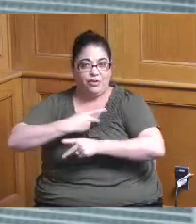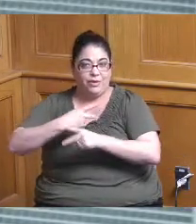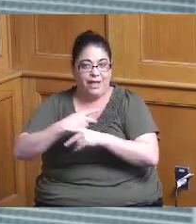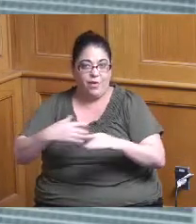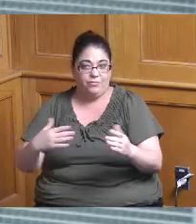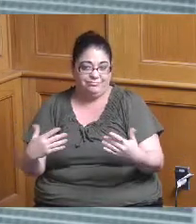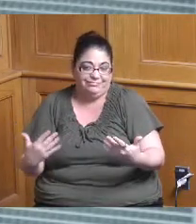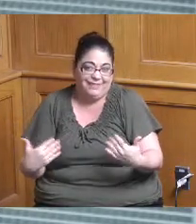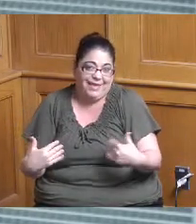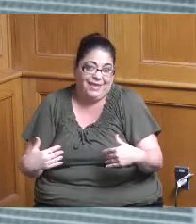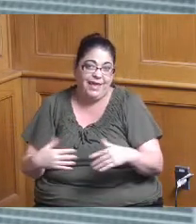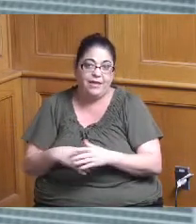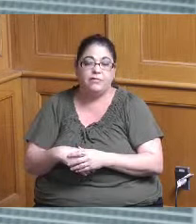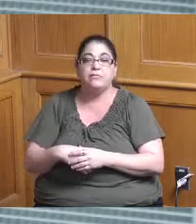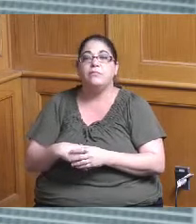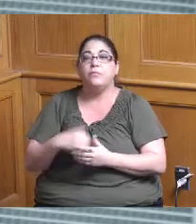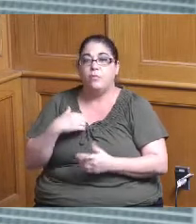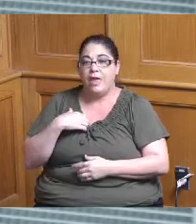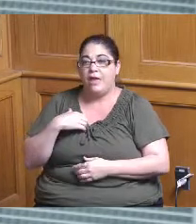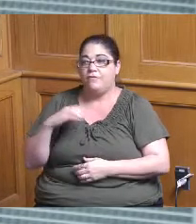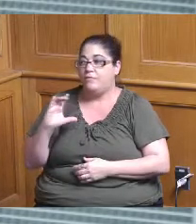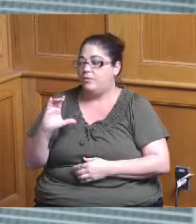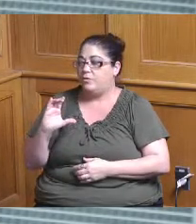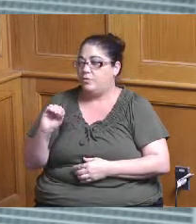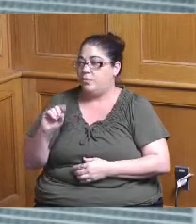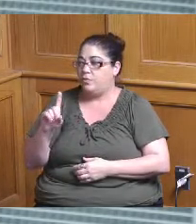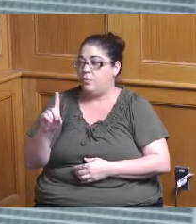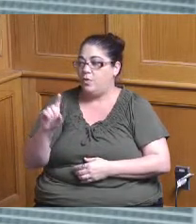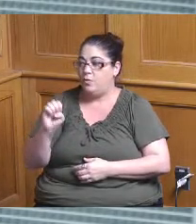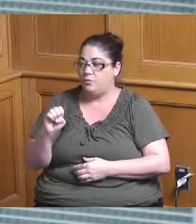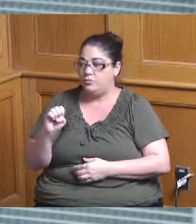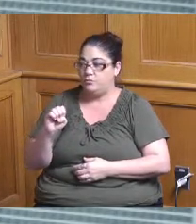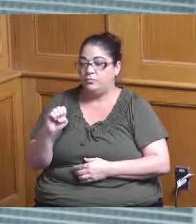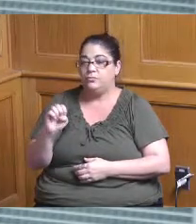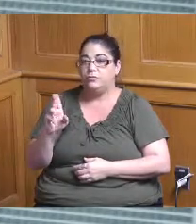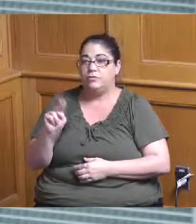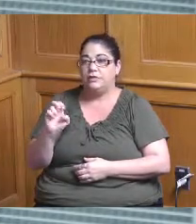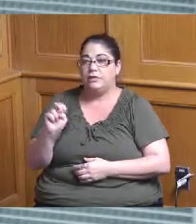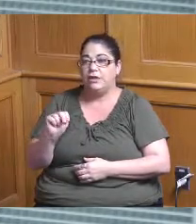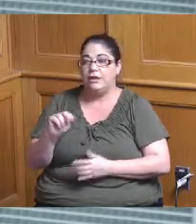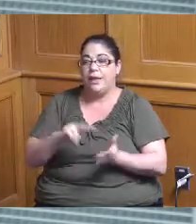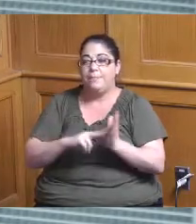keep in mind we have the code union so our code union is mid-level management and I think that